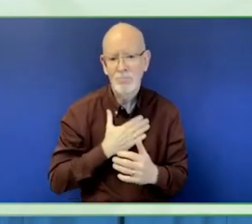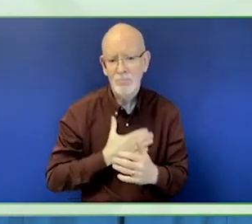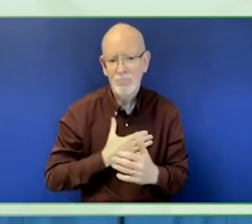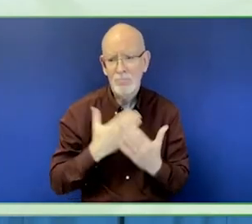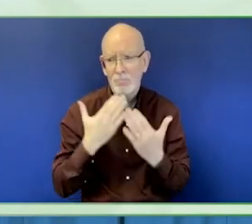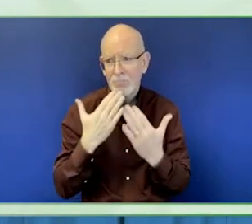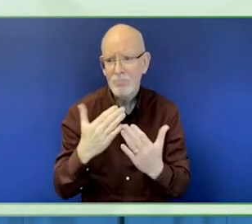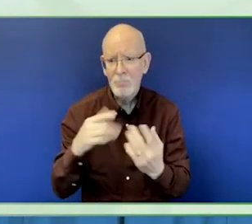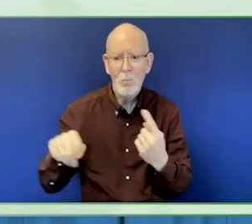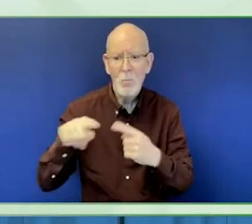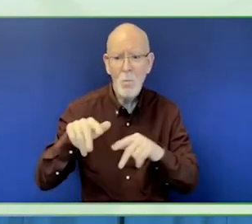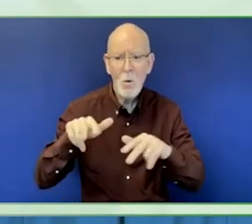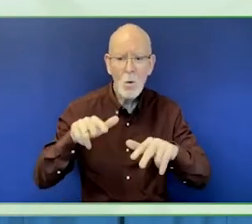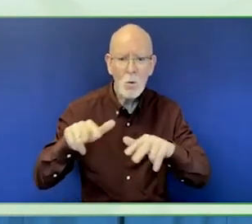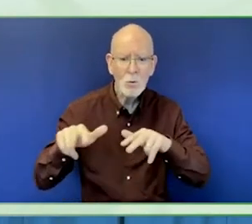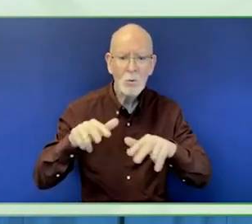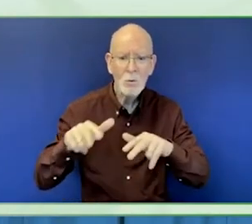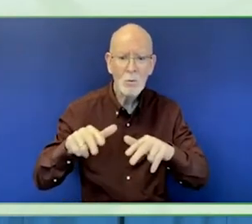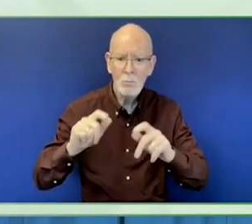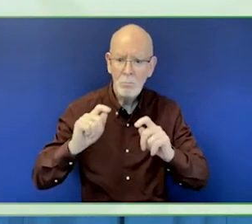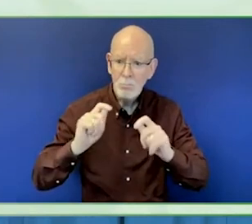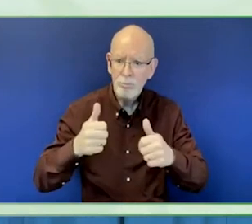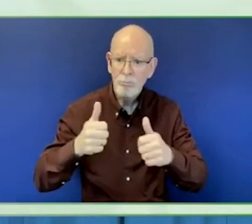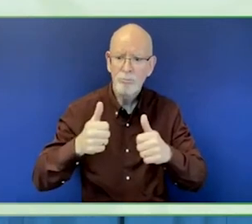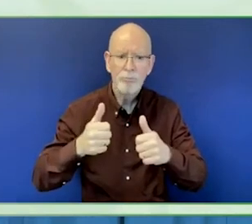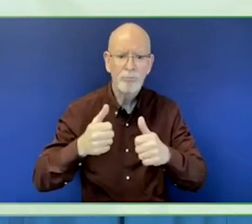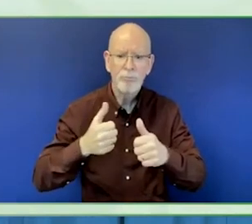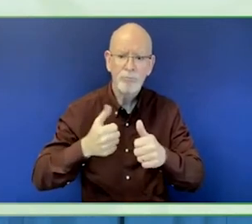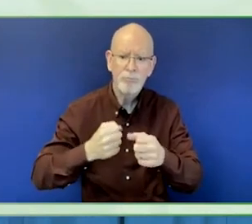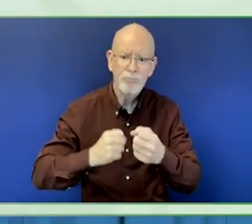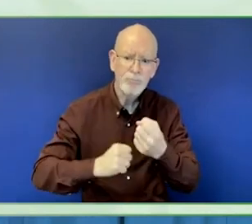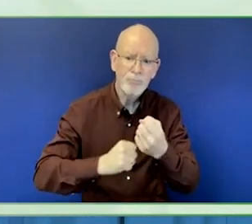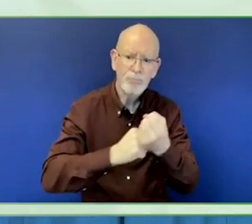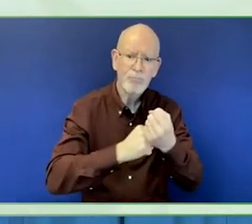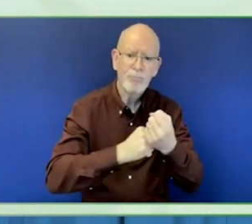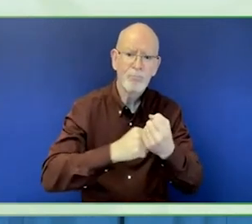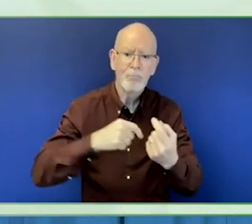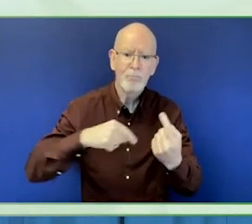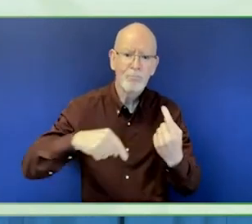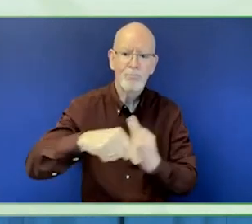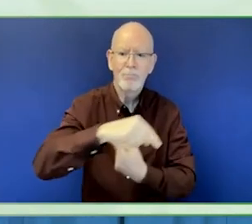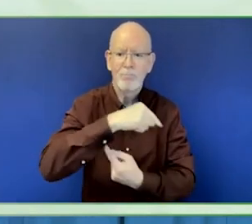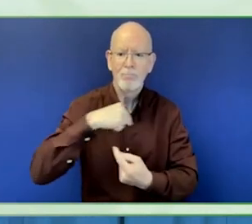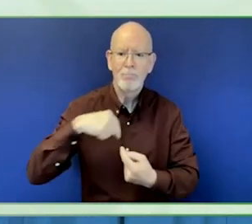We need more. The healing will take a long time.